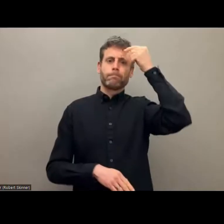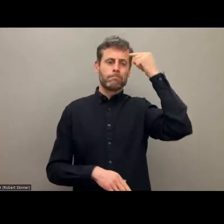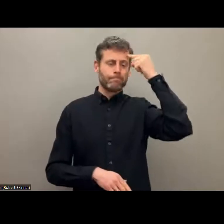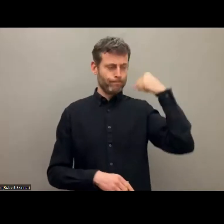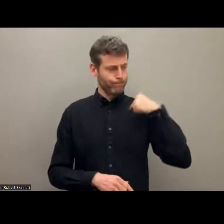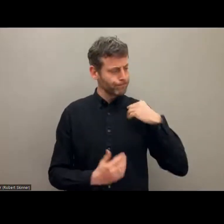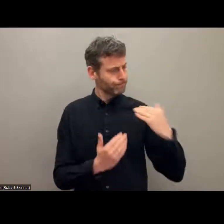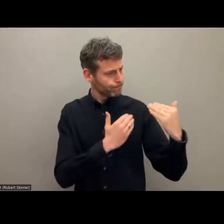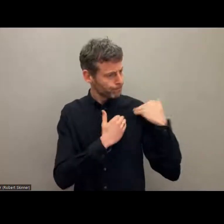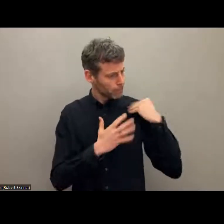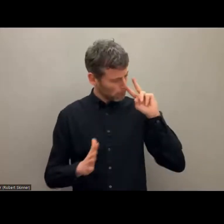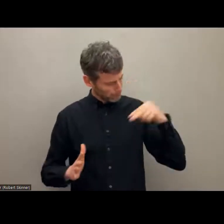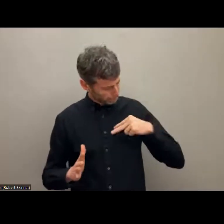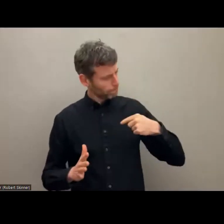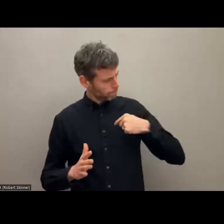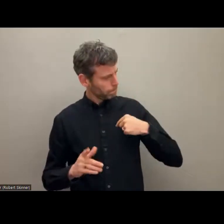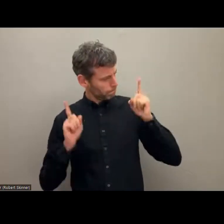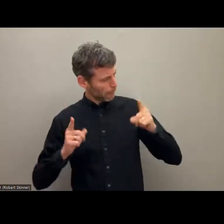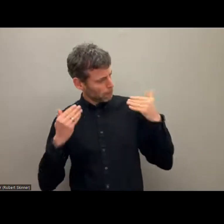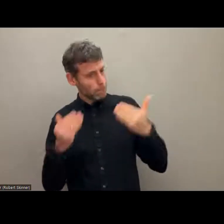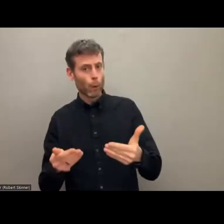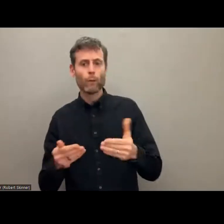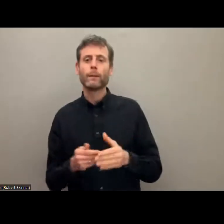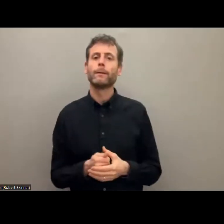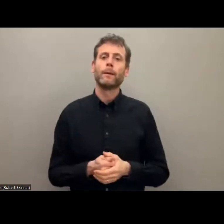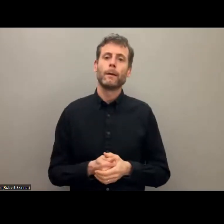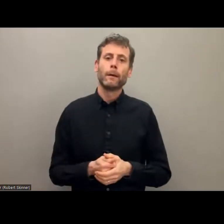So I am very pleased to introduce our next